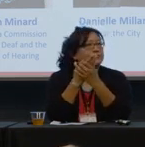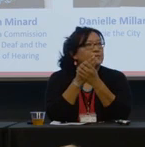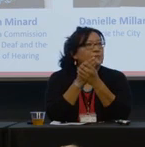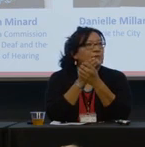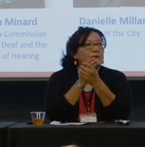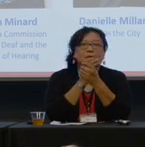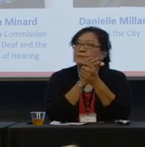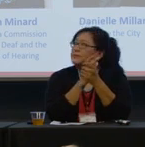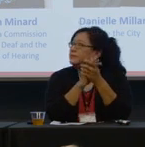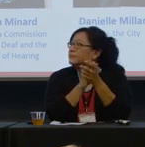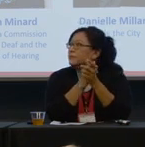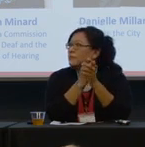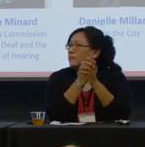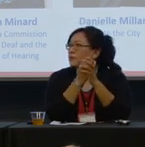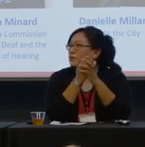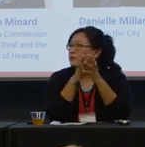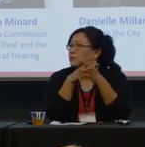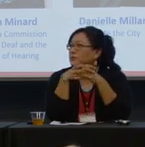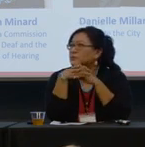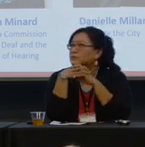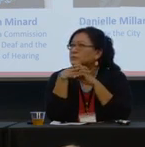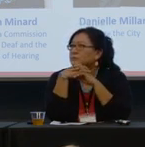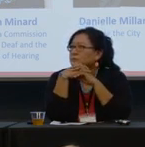and remember to say who's your question is for.